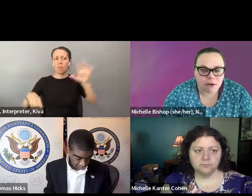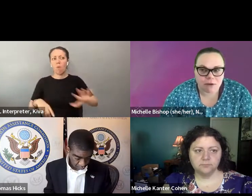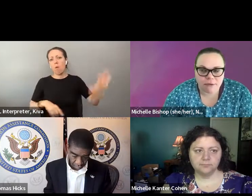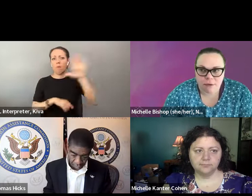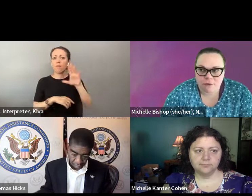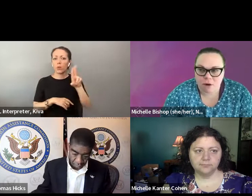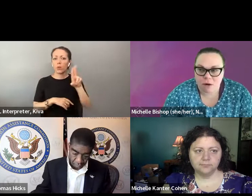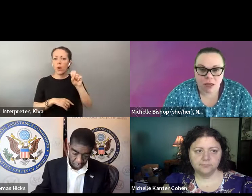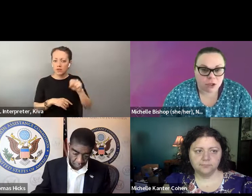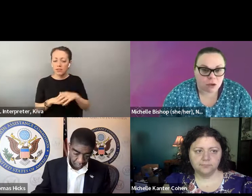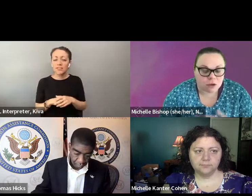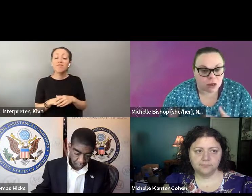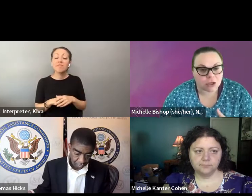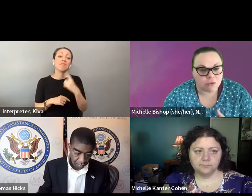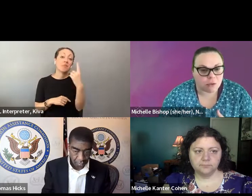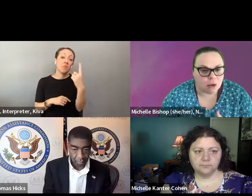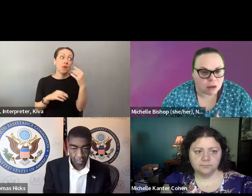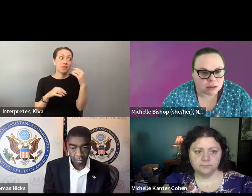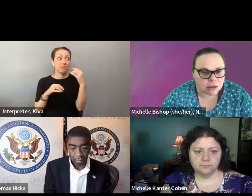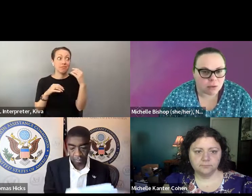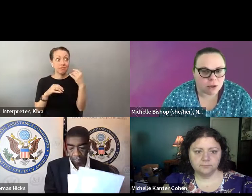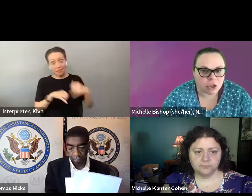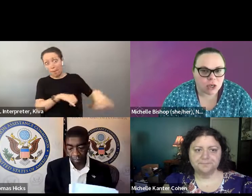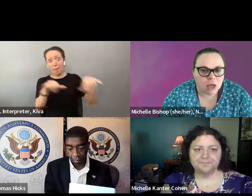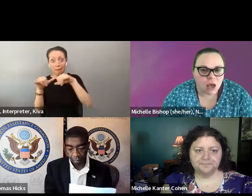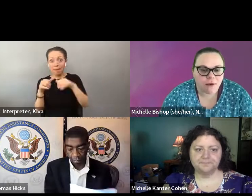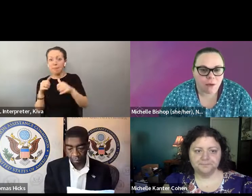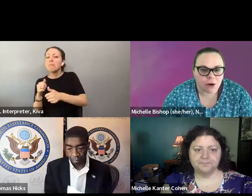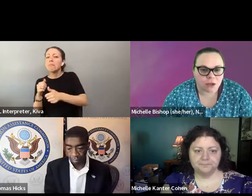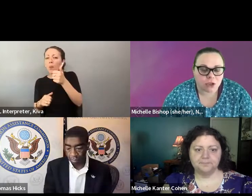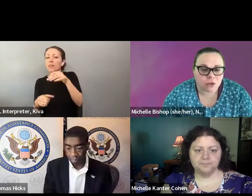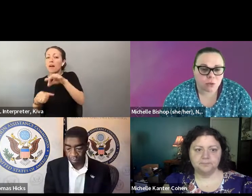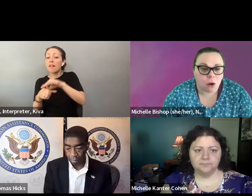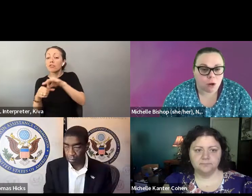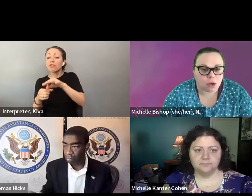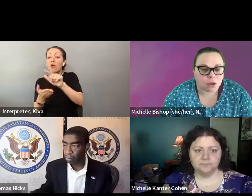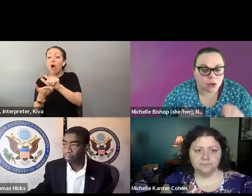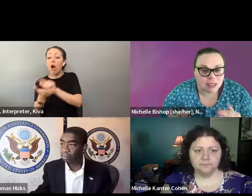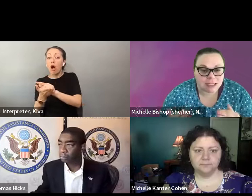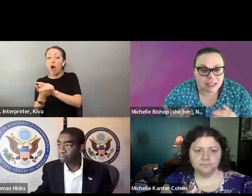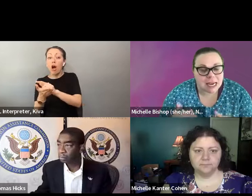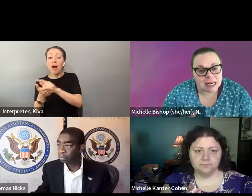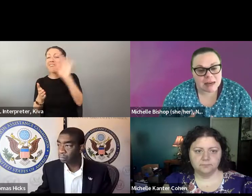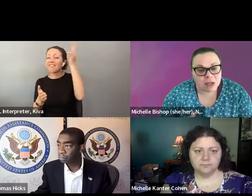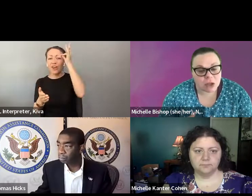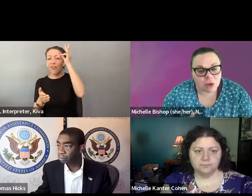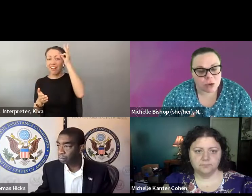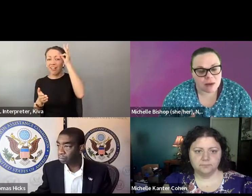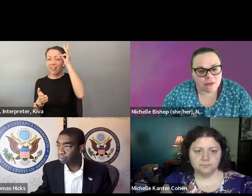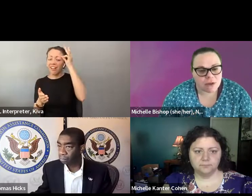what accessible voting looks like depending on where you are all over the country. And I think one of the things we Oh, that's such a great question. This is Michelle, because it's a such a mixed bag in terms of what accessible voting looks like, depending on where you are all over the country I think one of the things we know is that very few of our election laws are actually Federal laws so much of know that is that very few of our election laws are actually